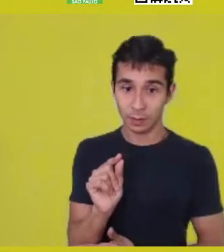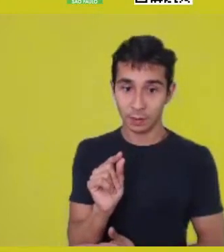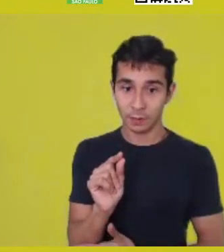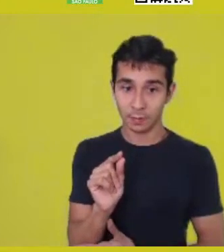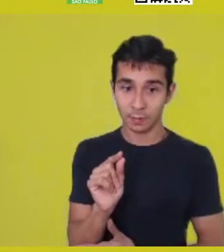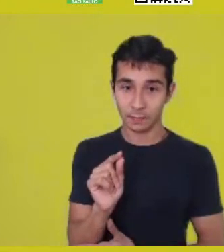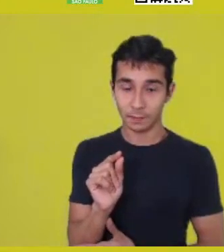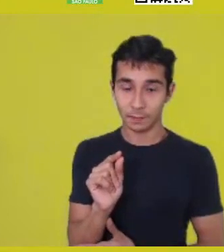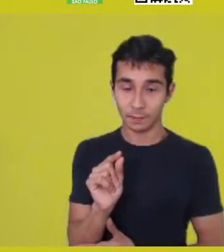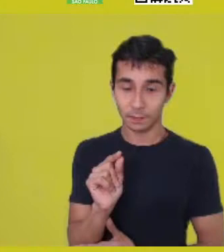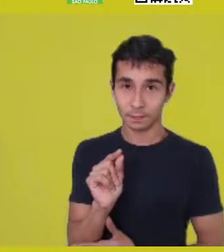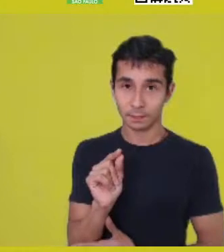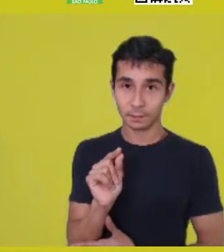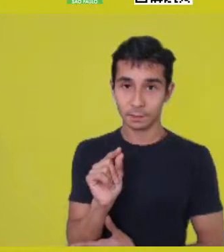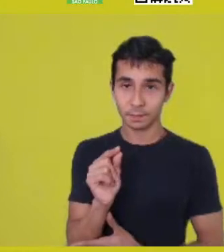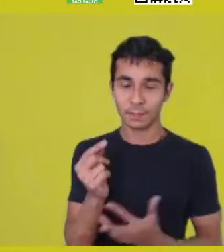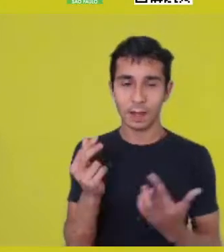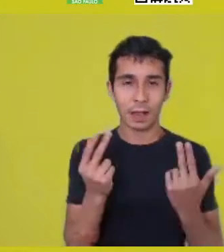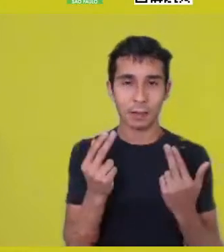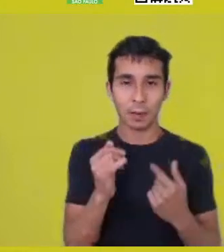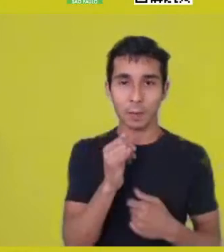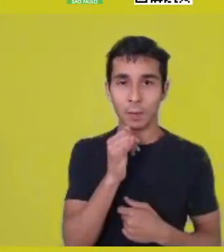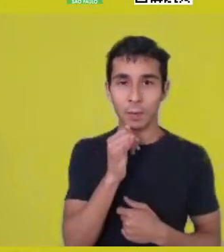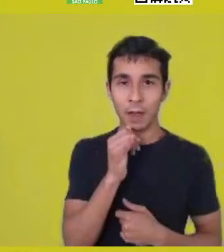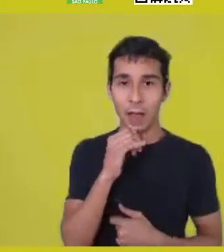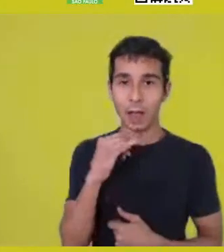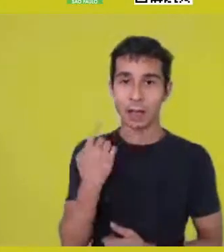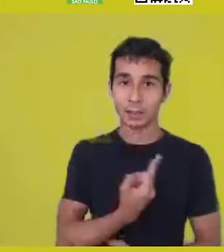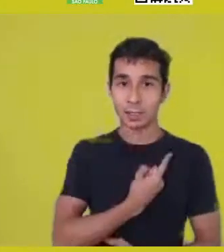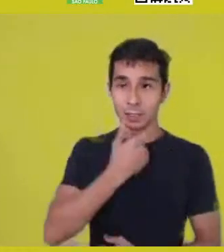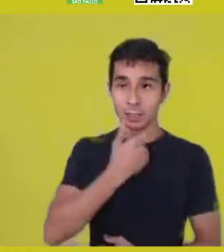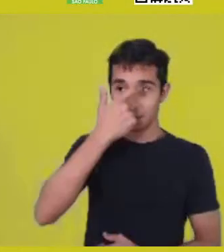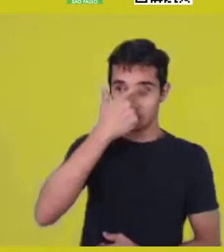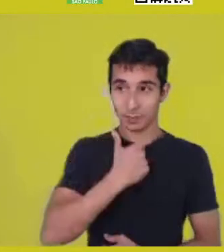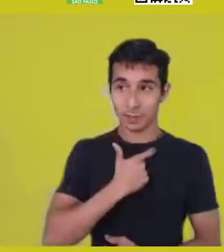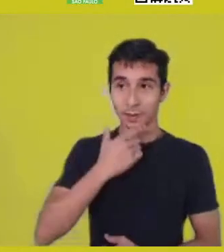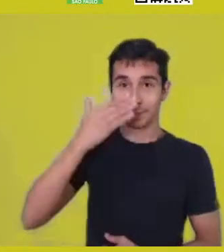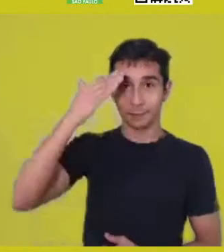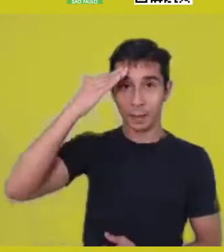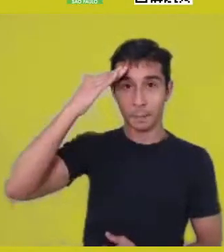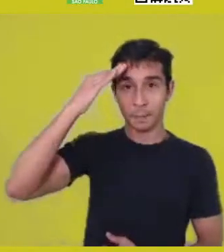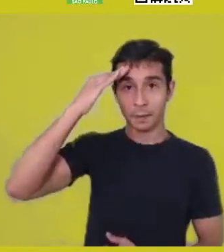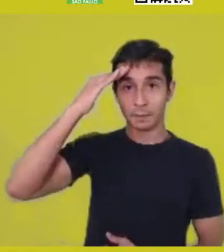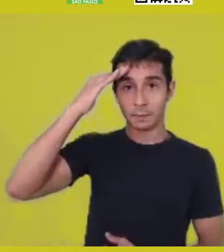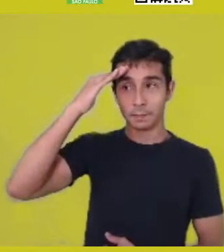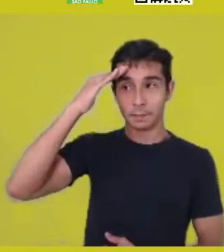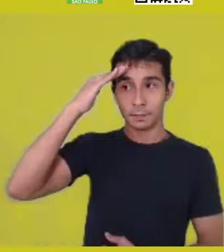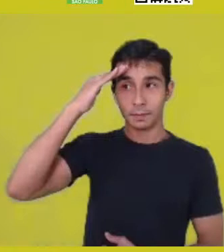Just like ori doesn’t mean “head” solely as the West